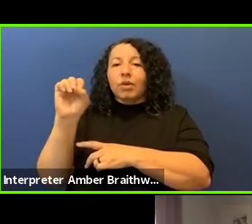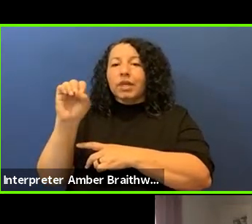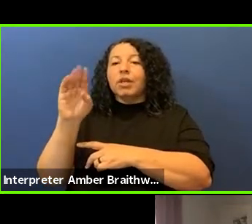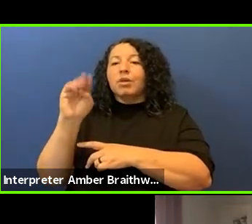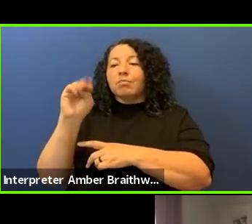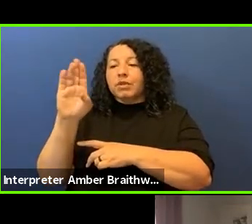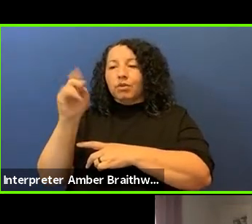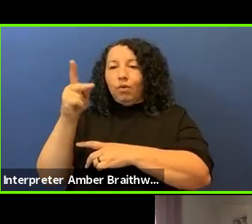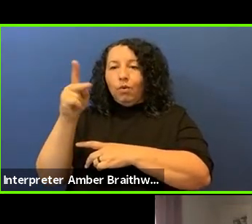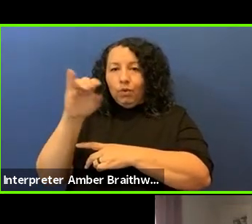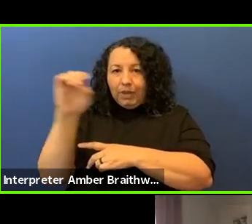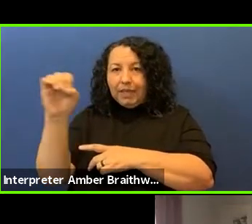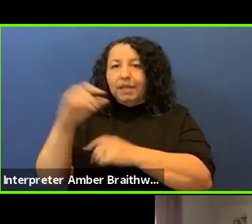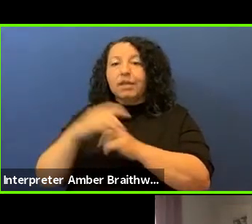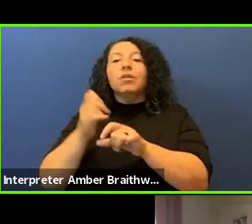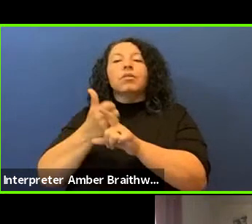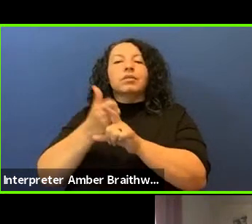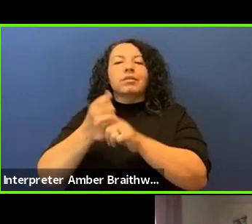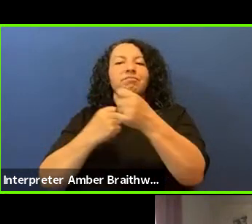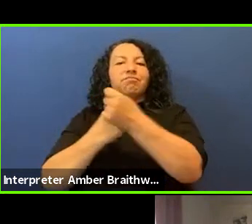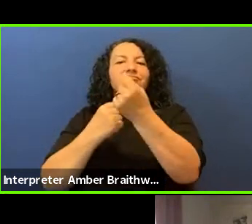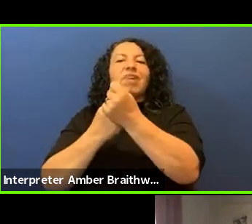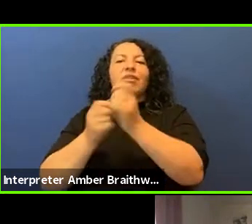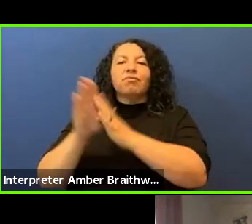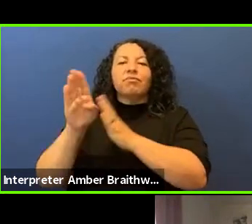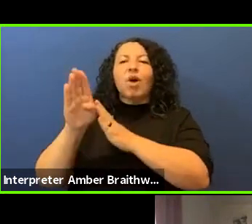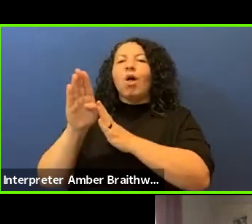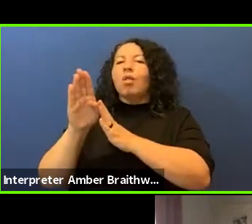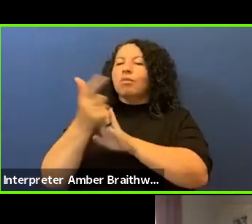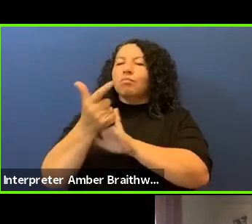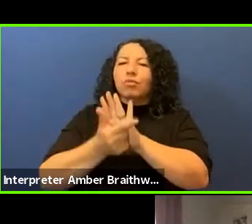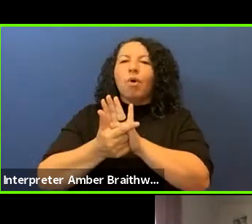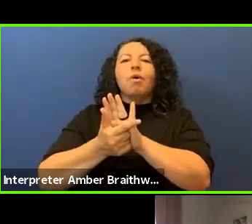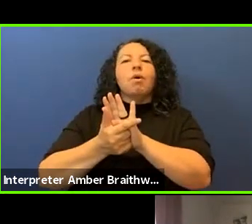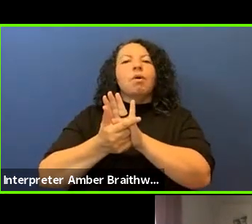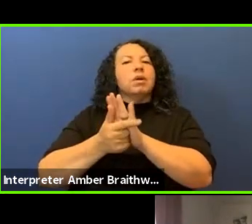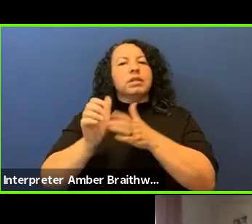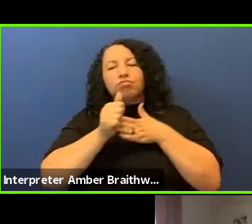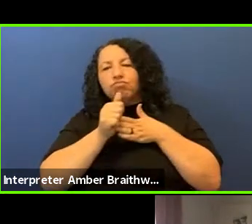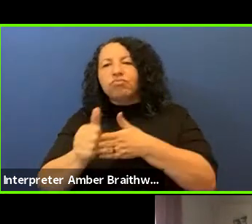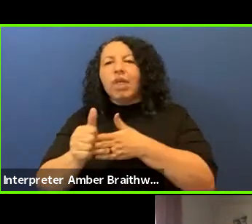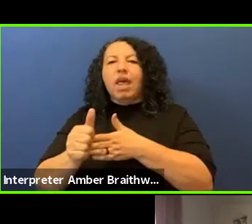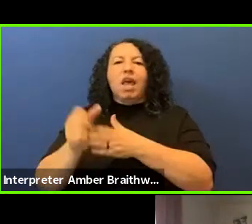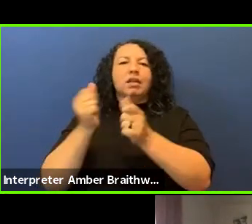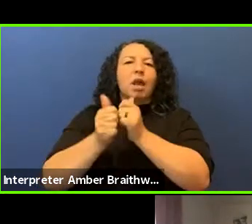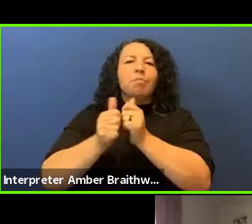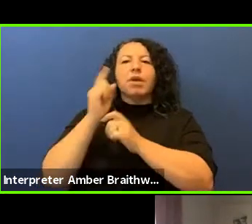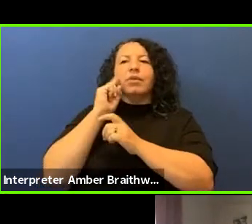has developed landmark laws and led campaigns for Native rights, and helped Indigenous Peoples protect sacred places